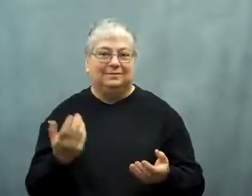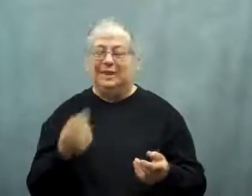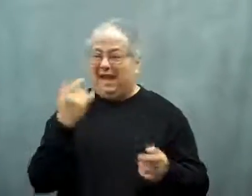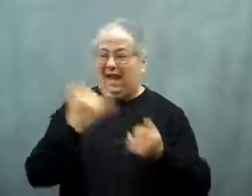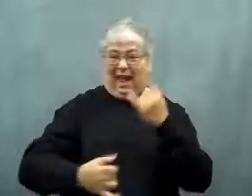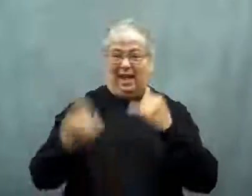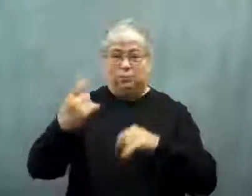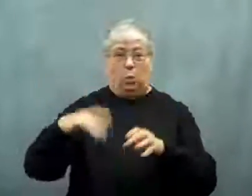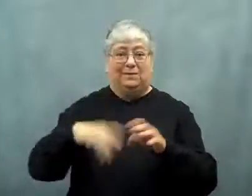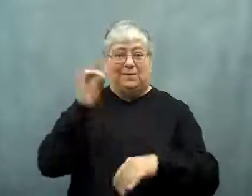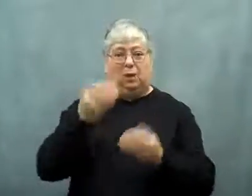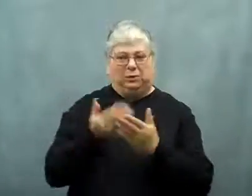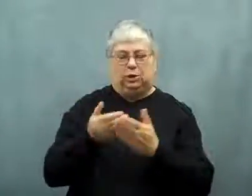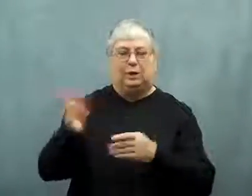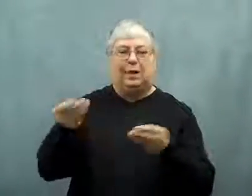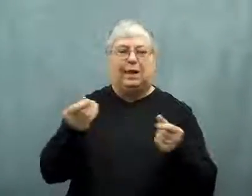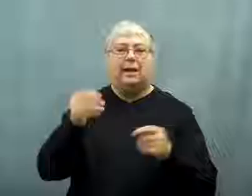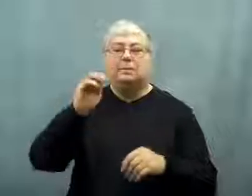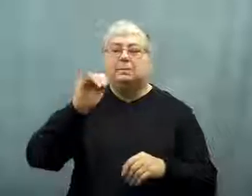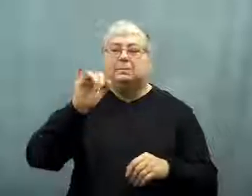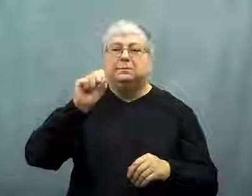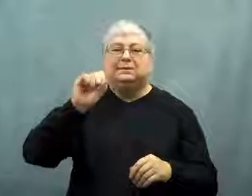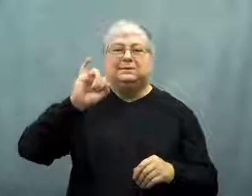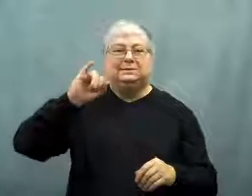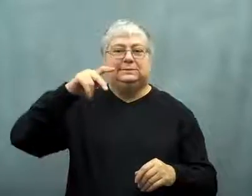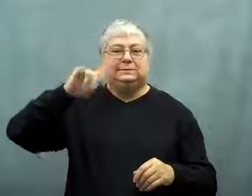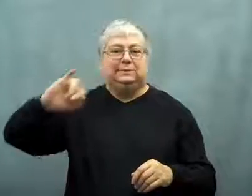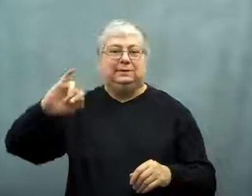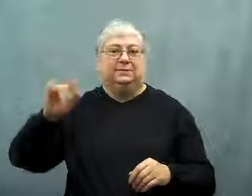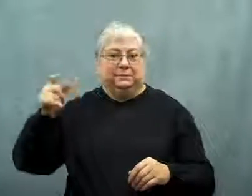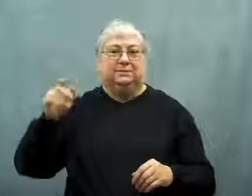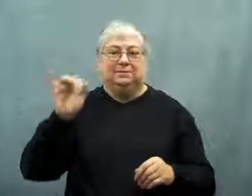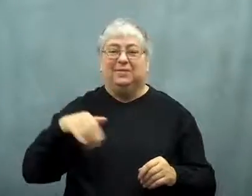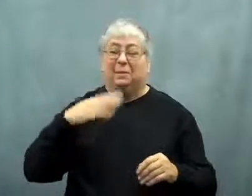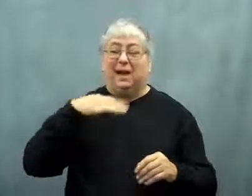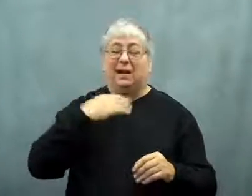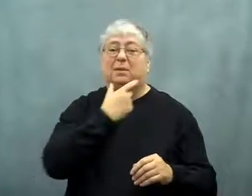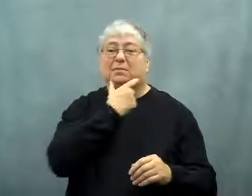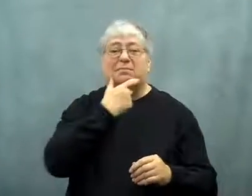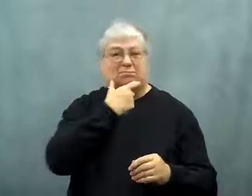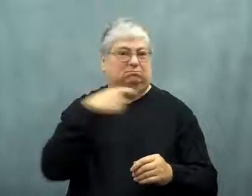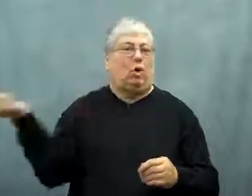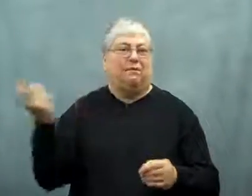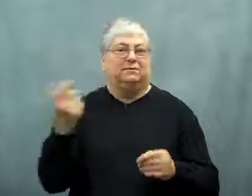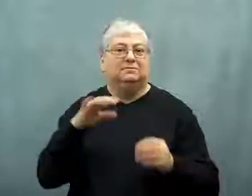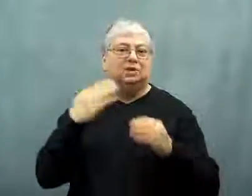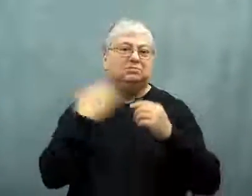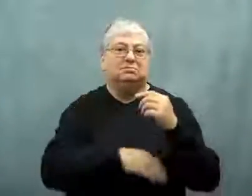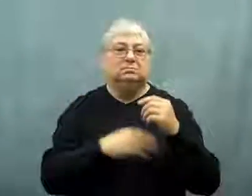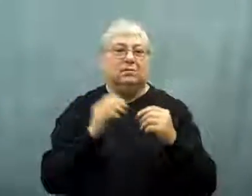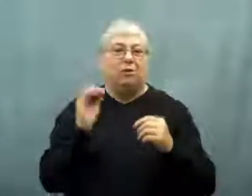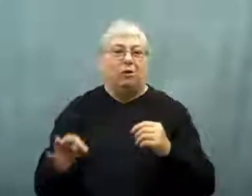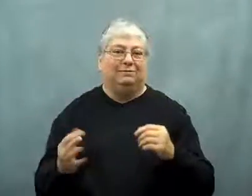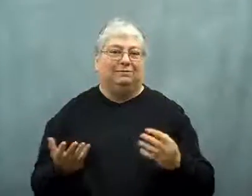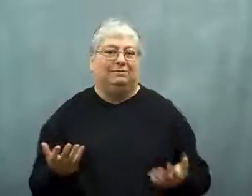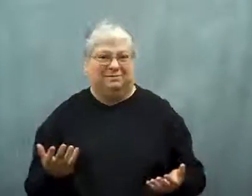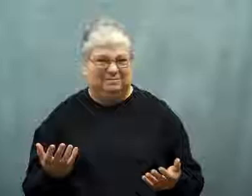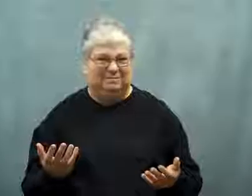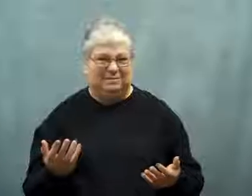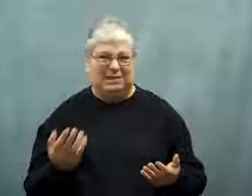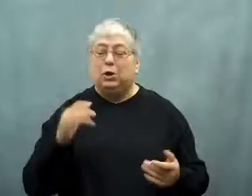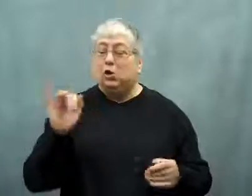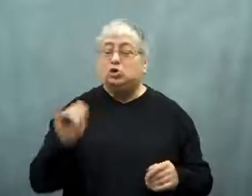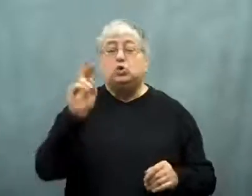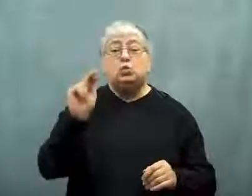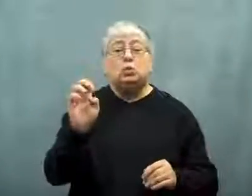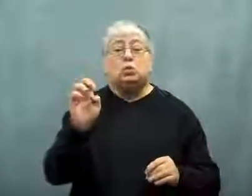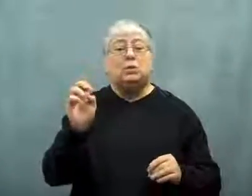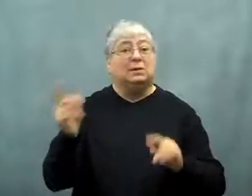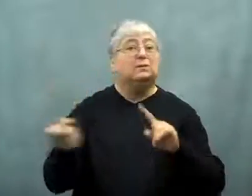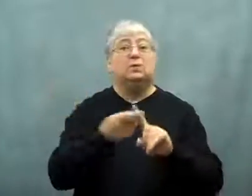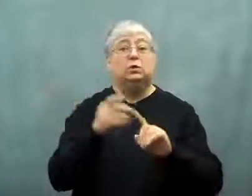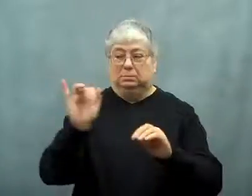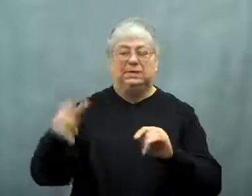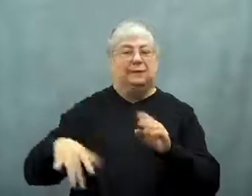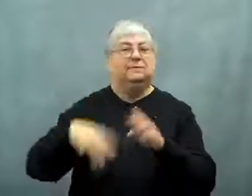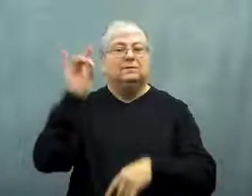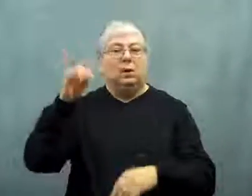The last one was found near land in Mississippi.